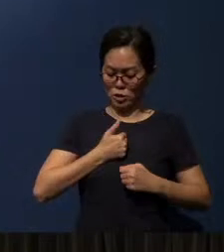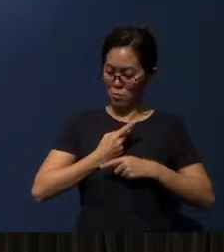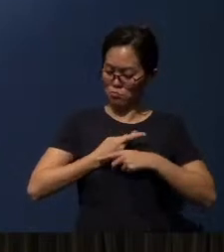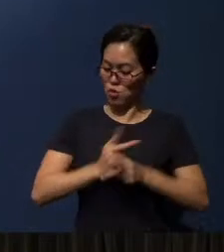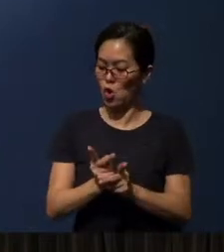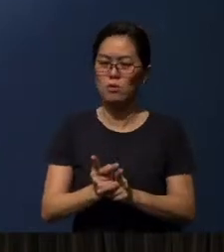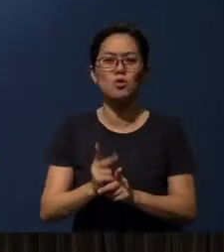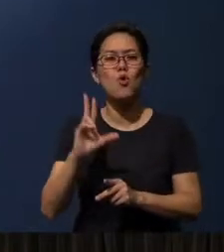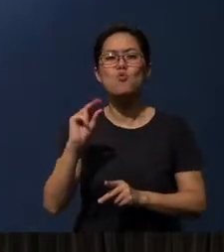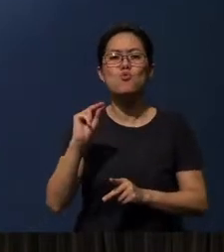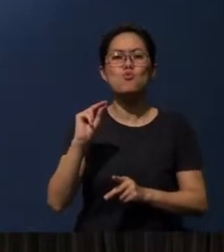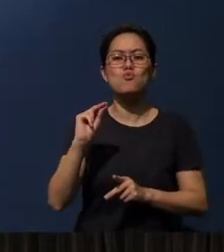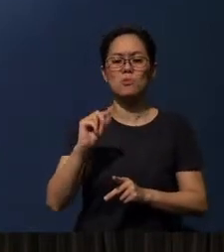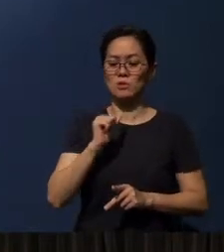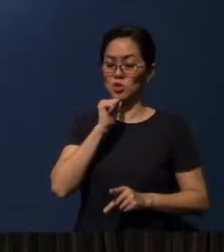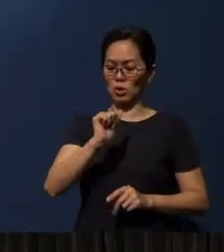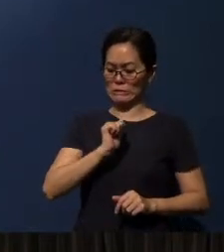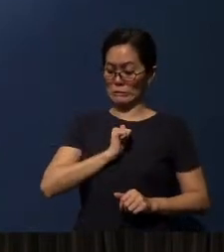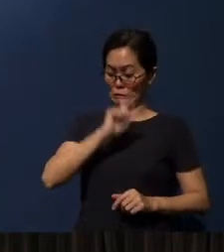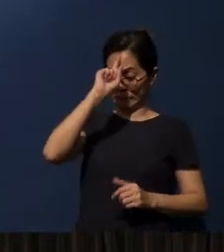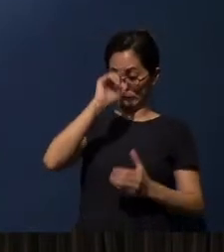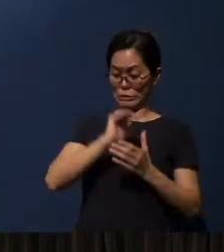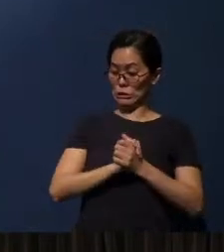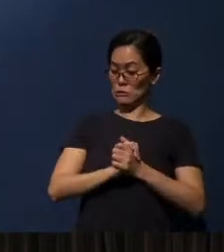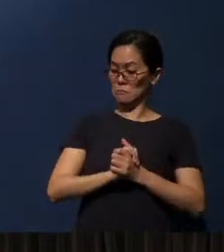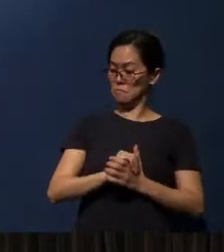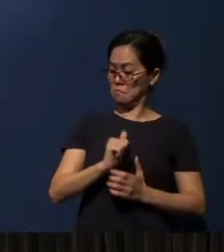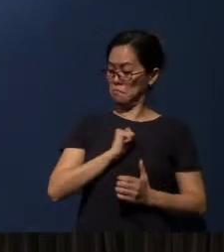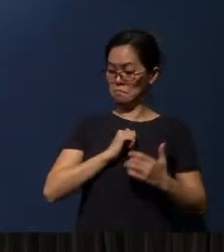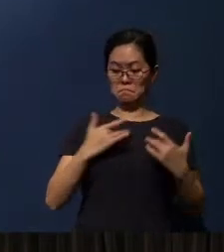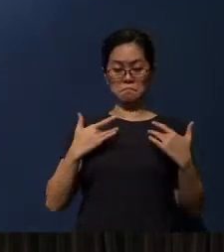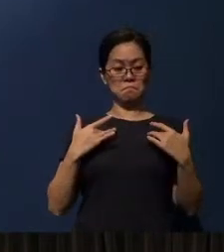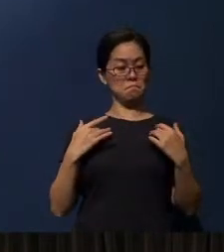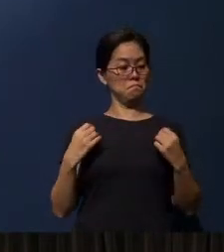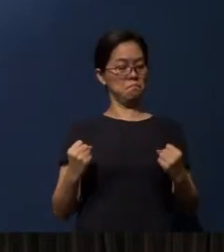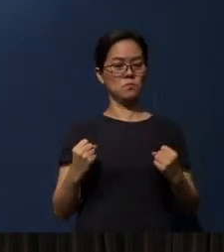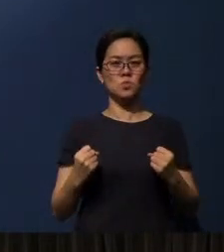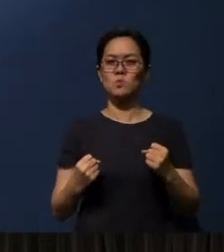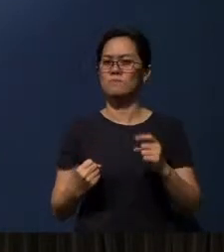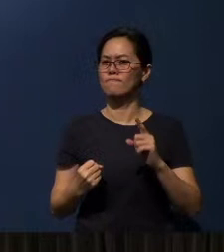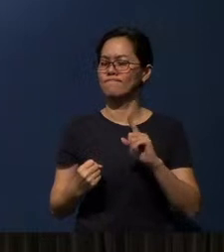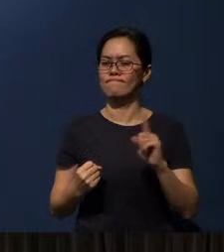It is therefore not self-belief or self-confidence as we understand it to be.